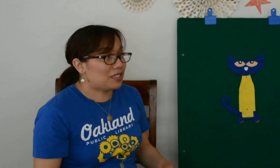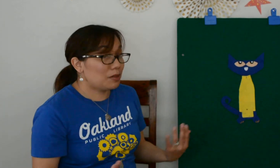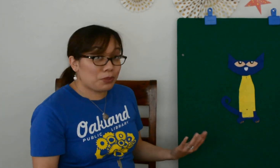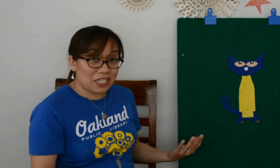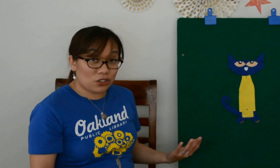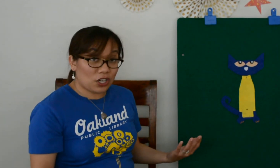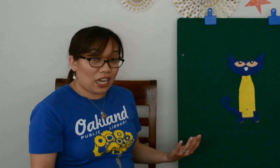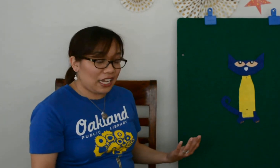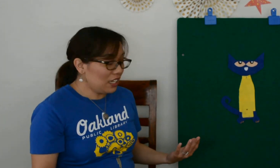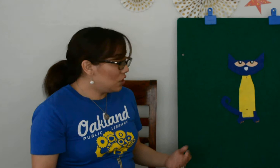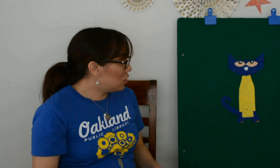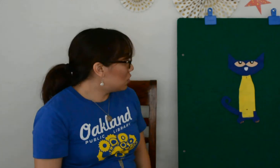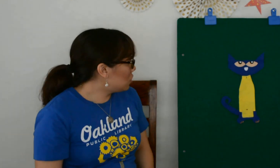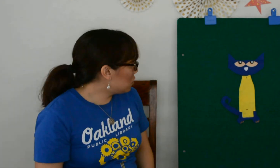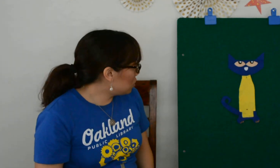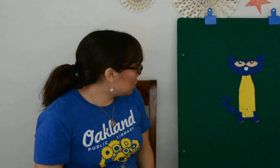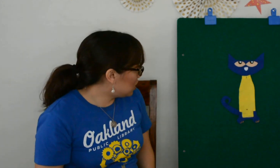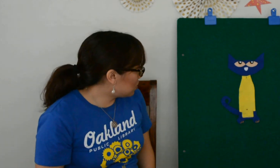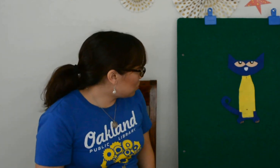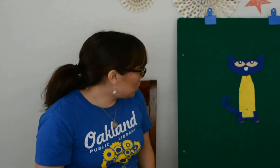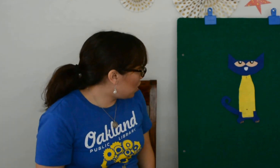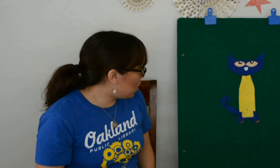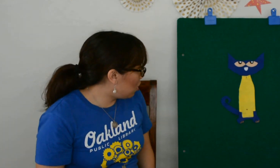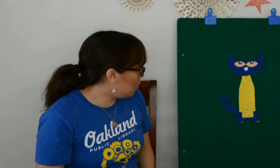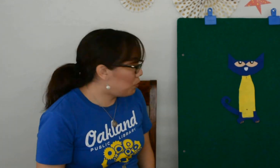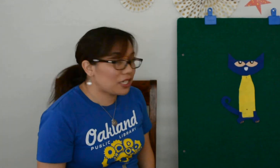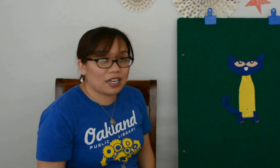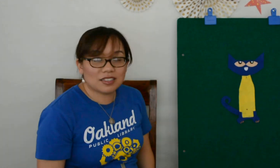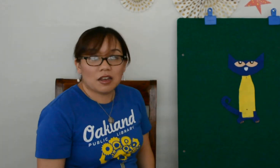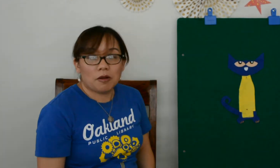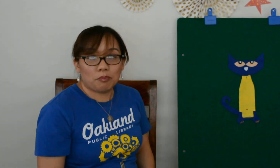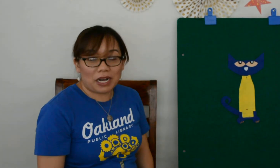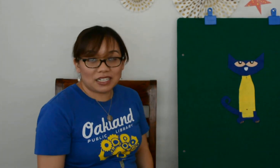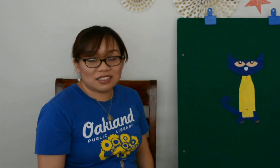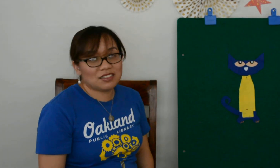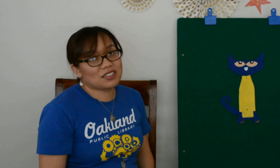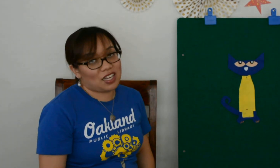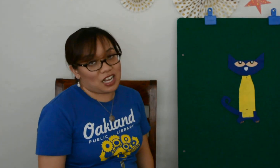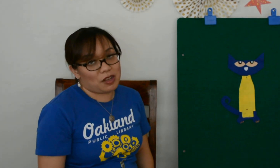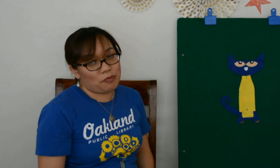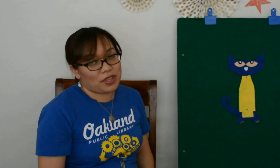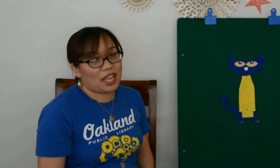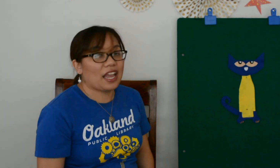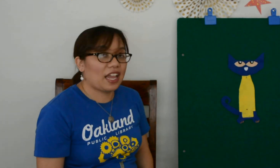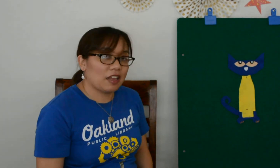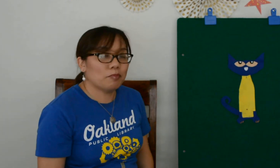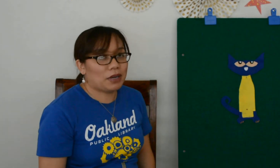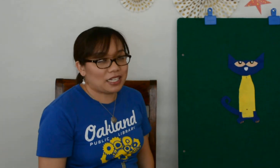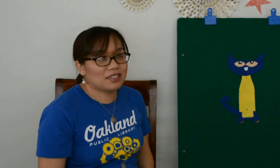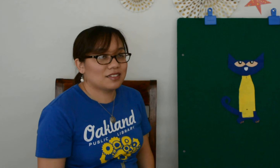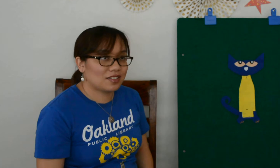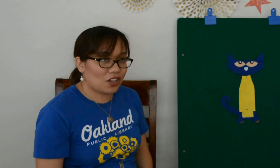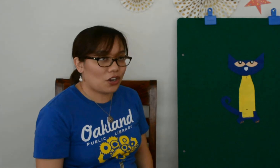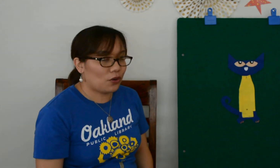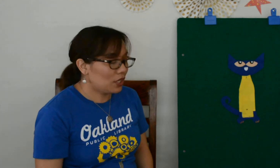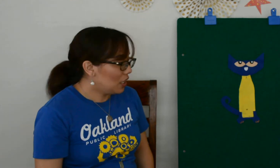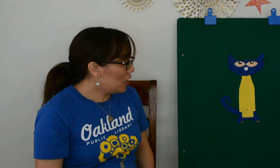But did Pete cry? Goodness no. Because buttons come and buttons go.